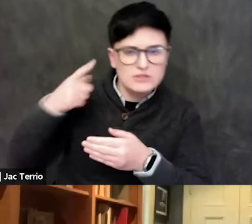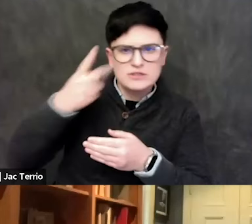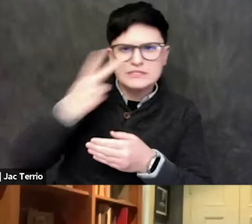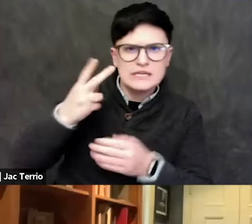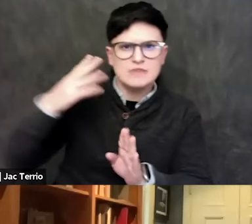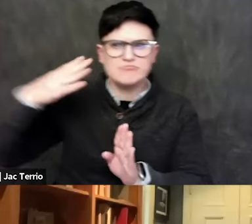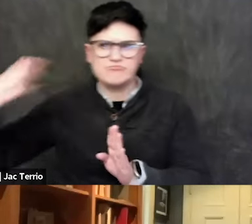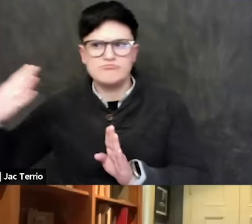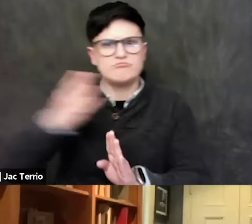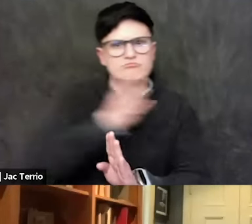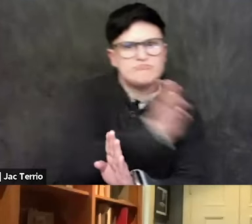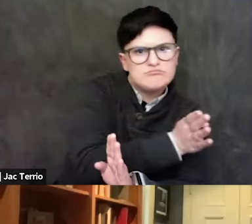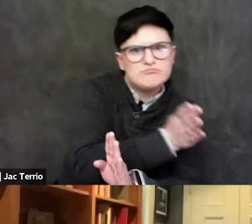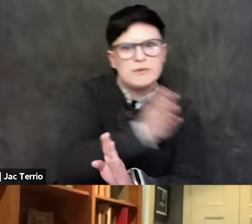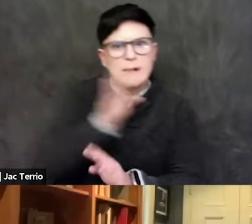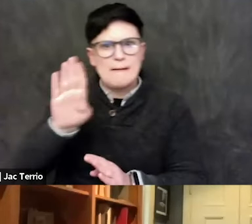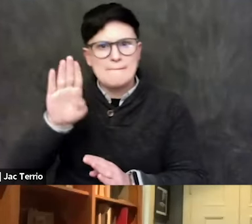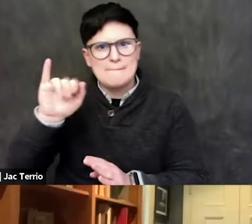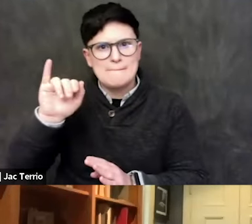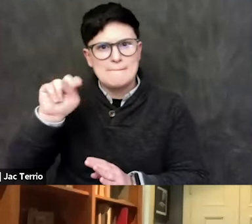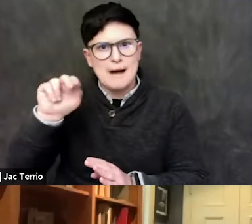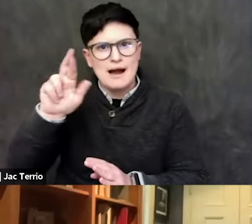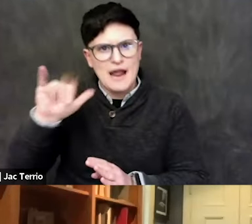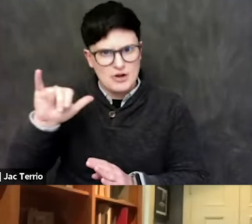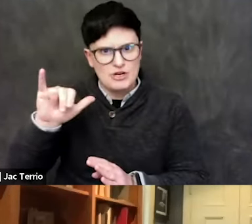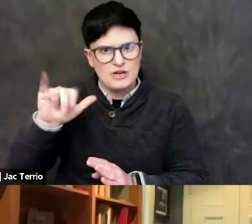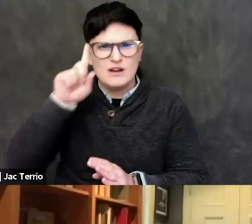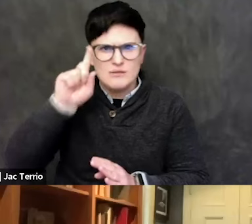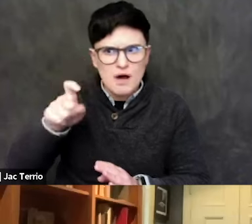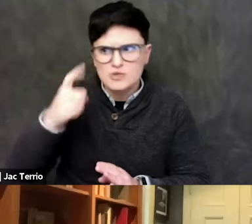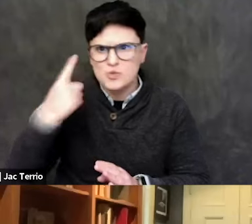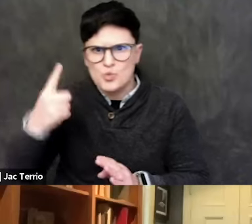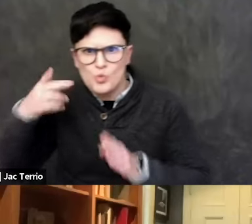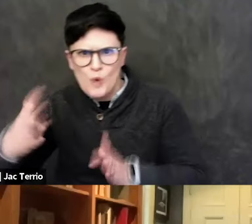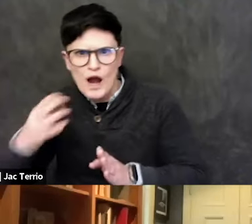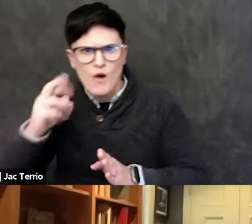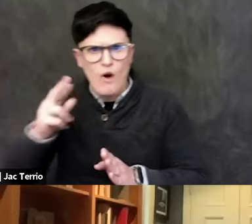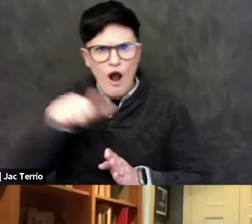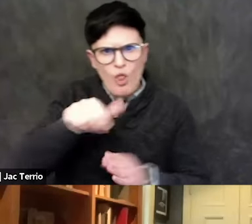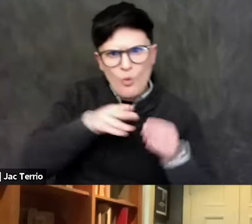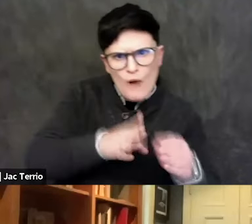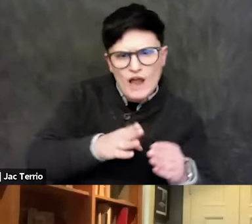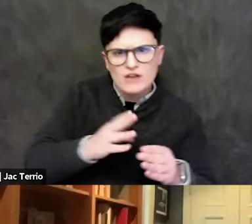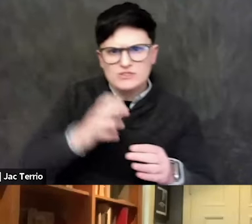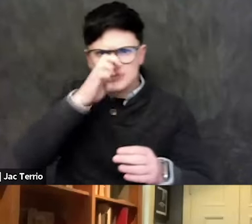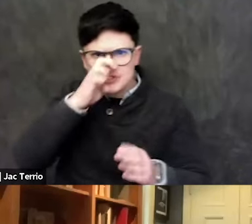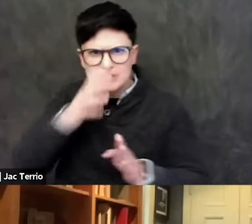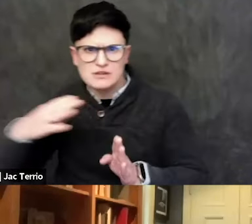where people get into their buckets of thinking, "Ah, this only justice on the Palestinian side.